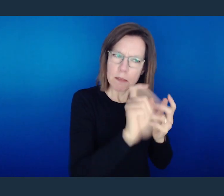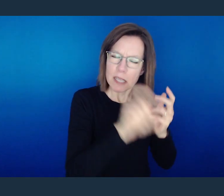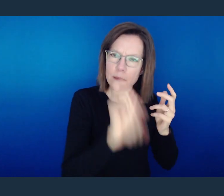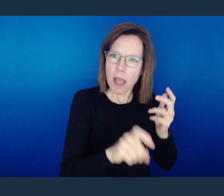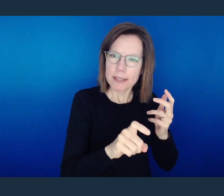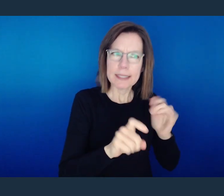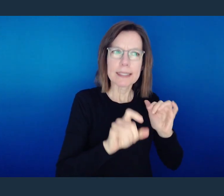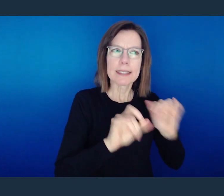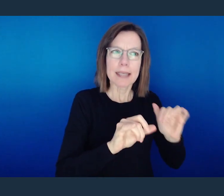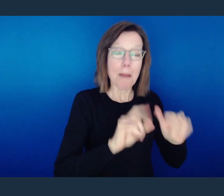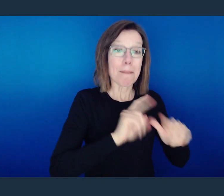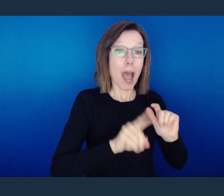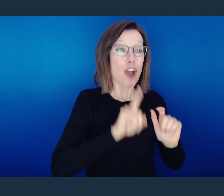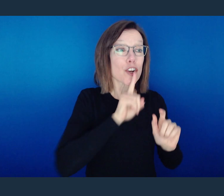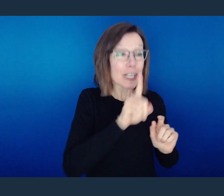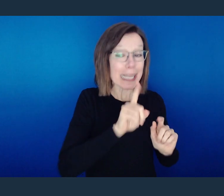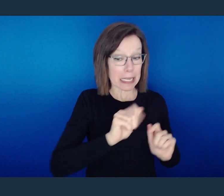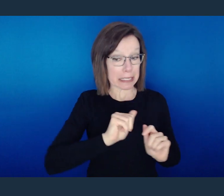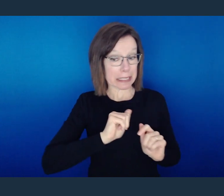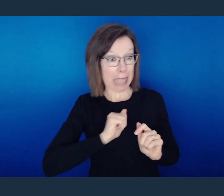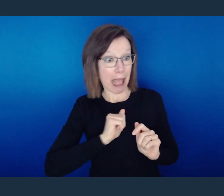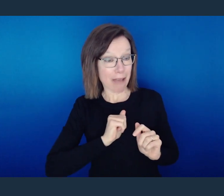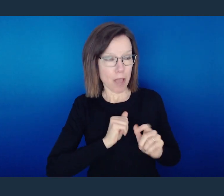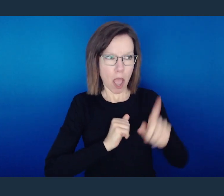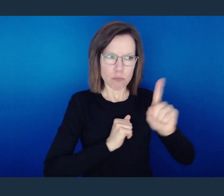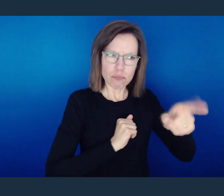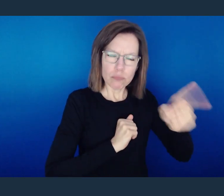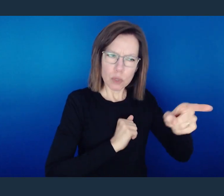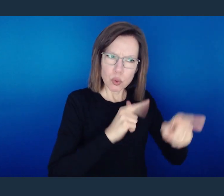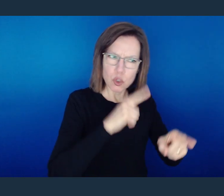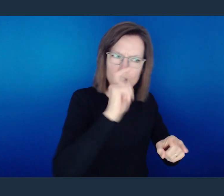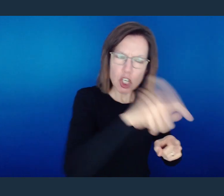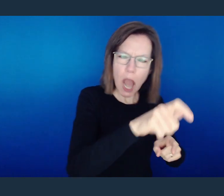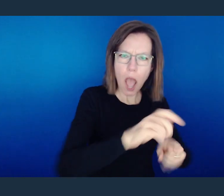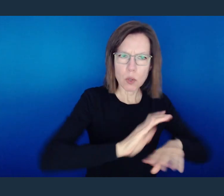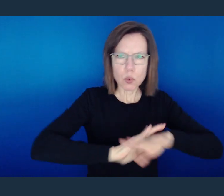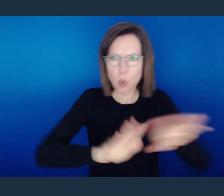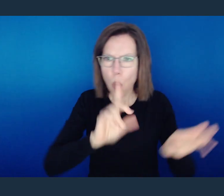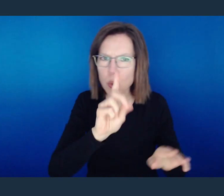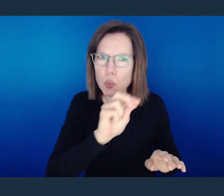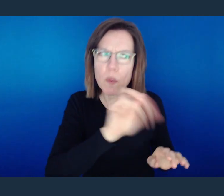And then these other ways also, doing things or telling people what they can and can't